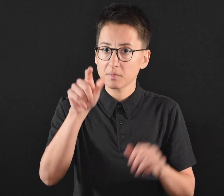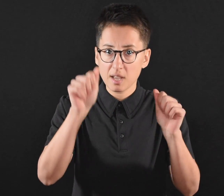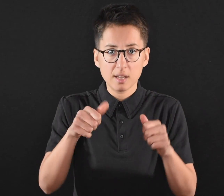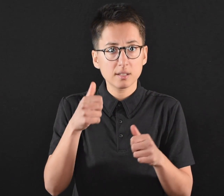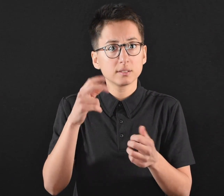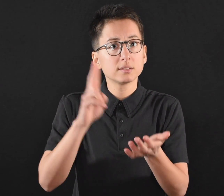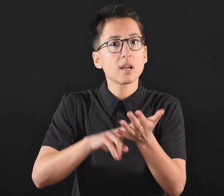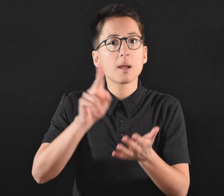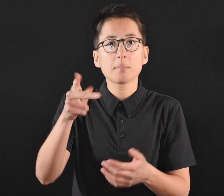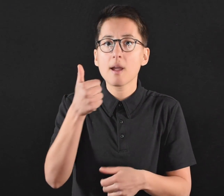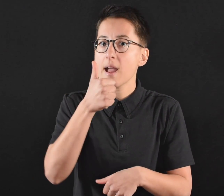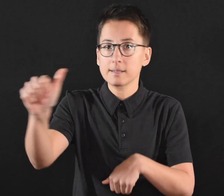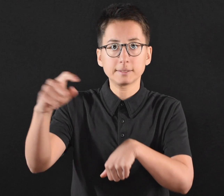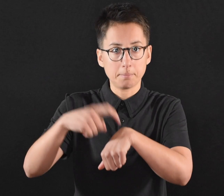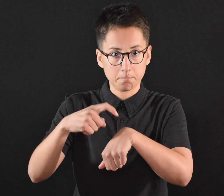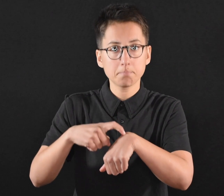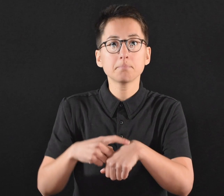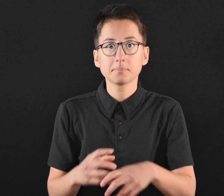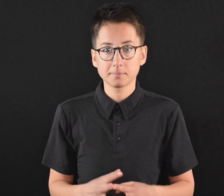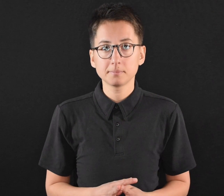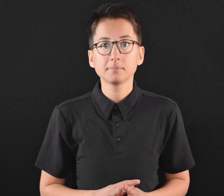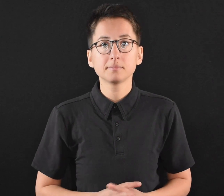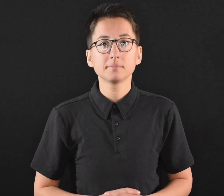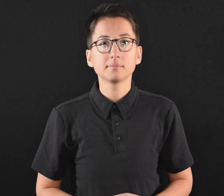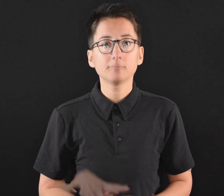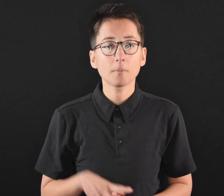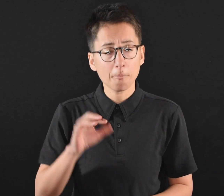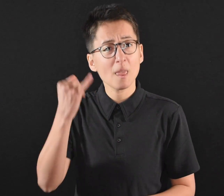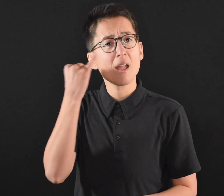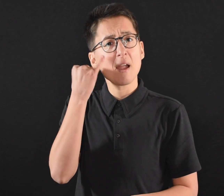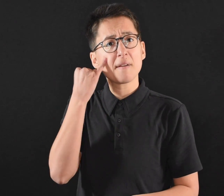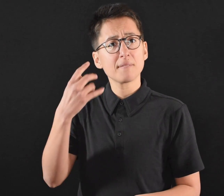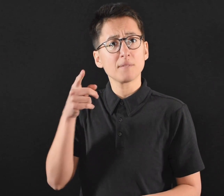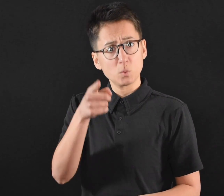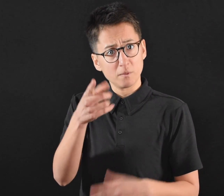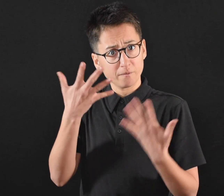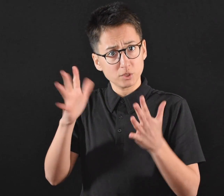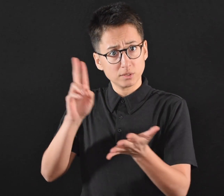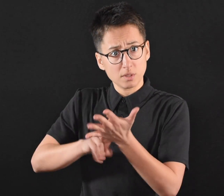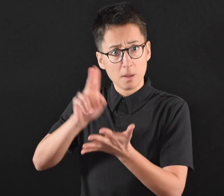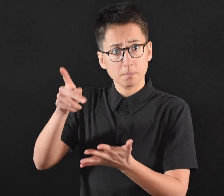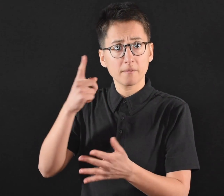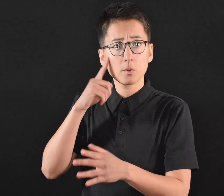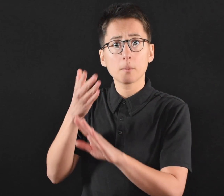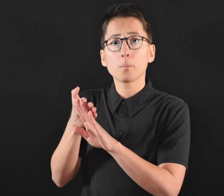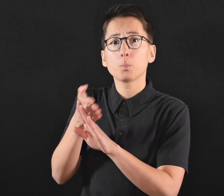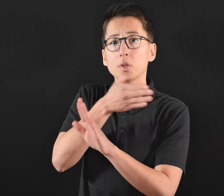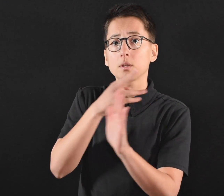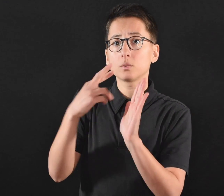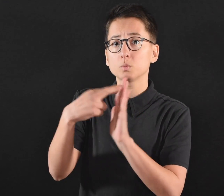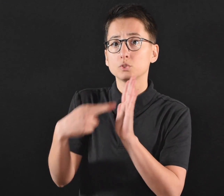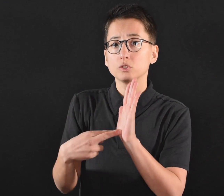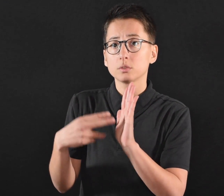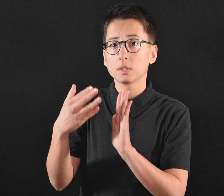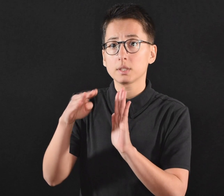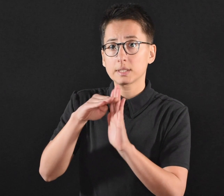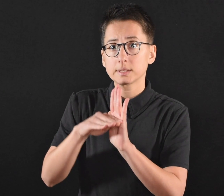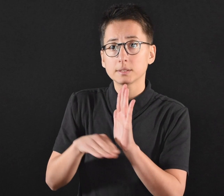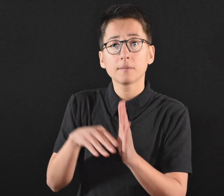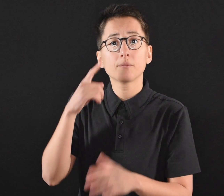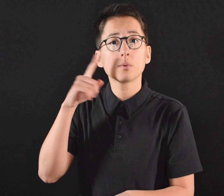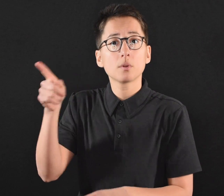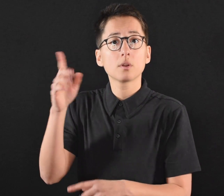included in the selection process for appointments at state-run community vaccination sites.